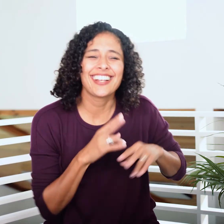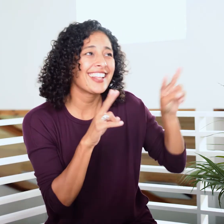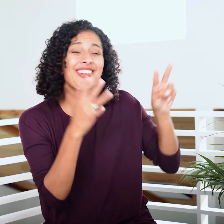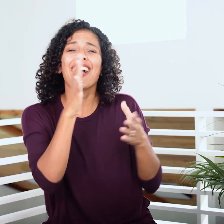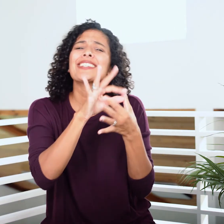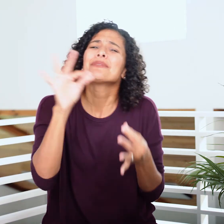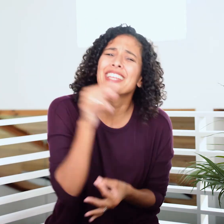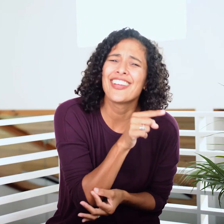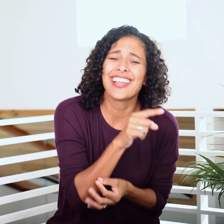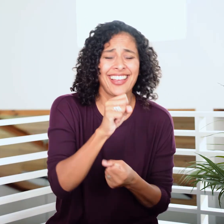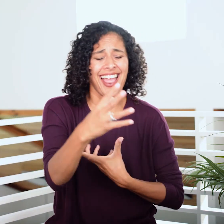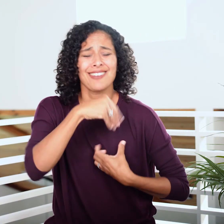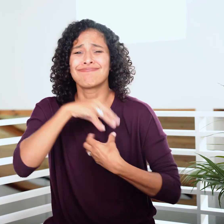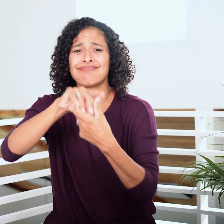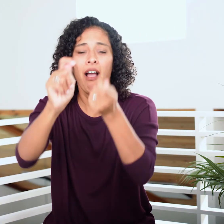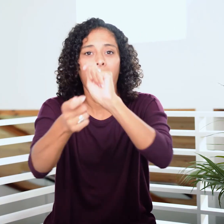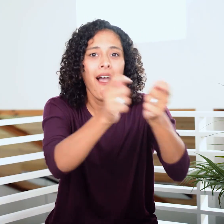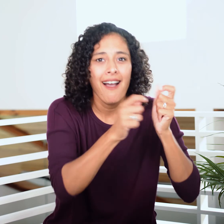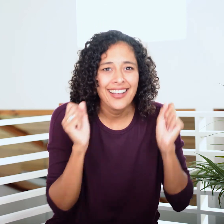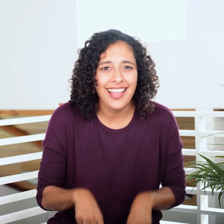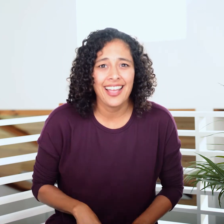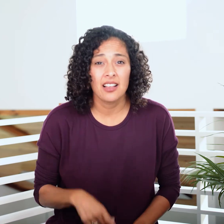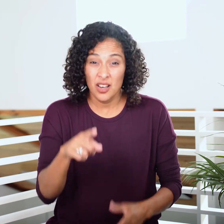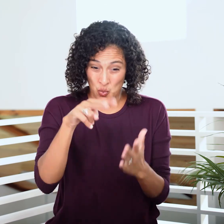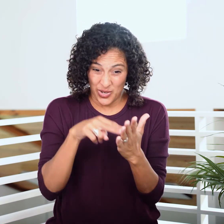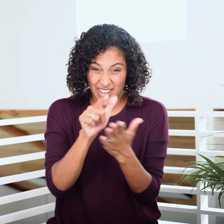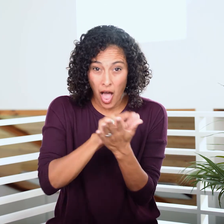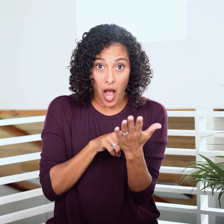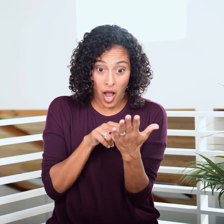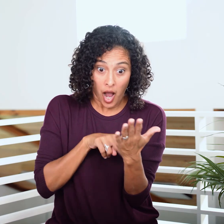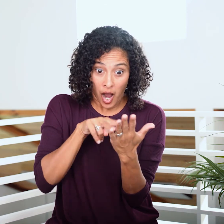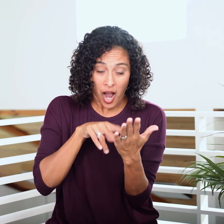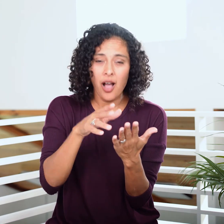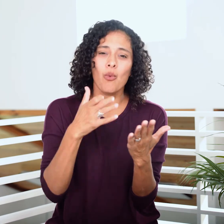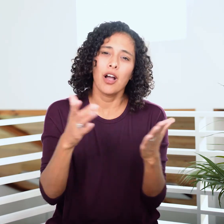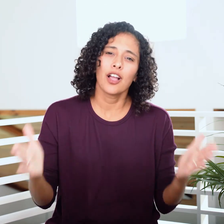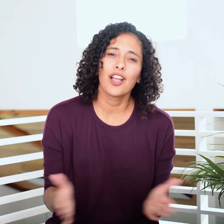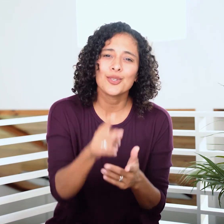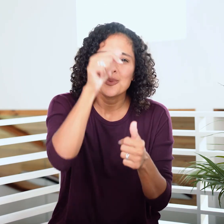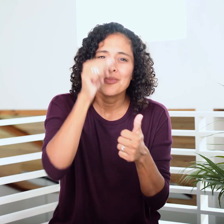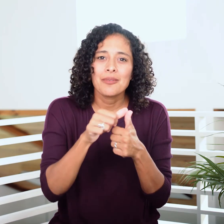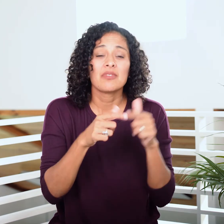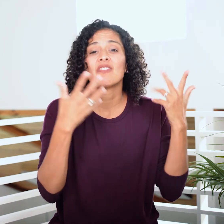His Spirit sanctifies us! After reading all these laws, it’s an encouraging reminder: